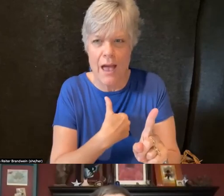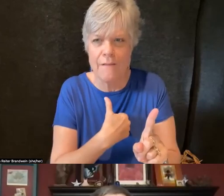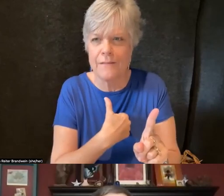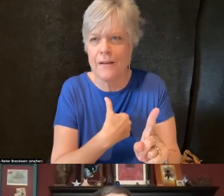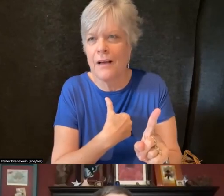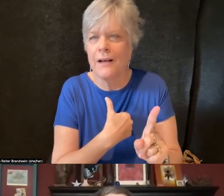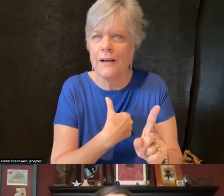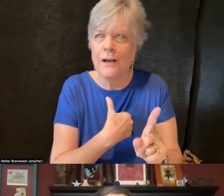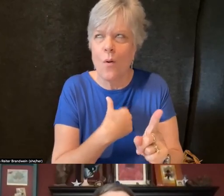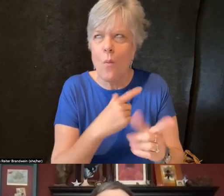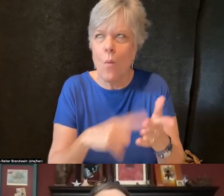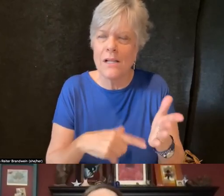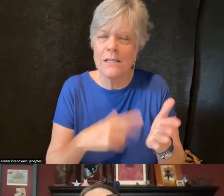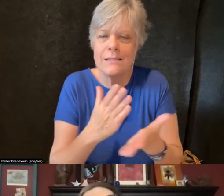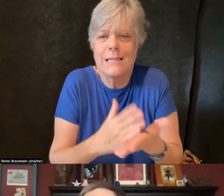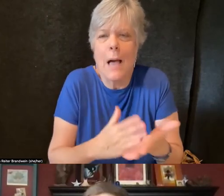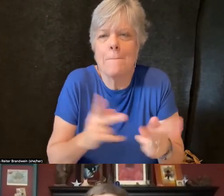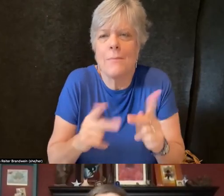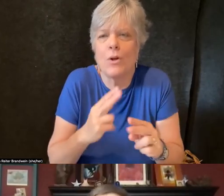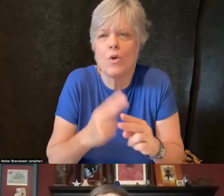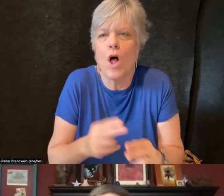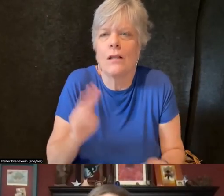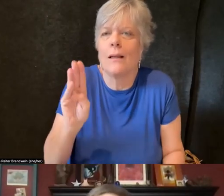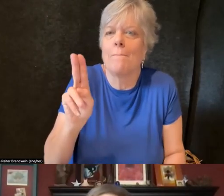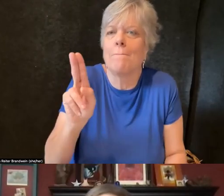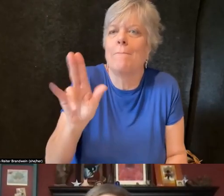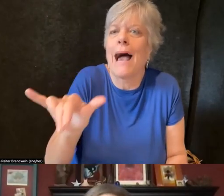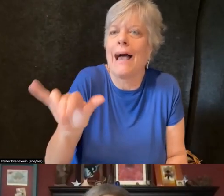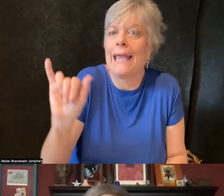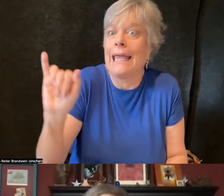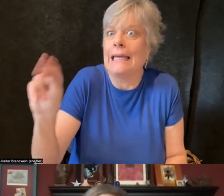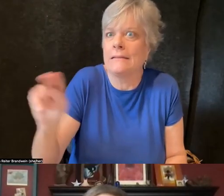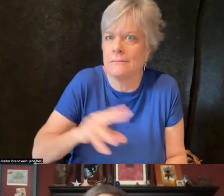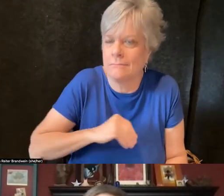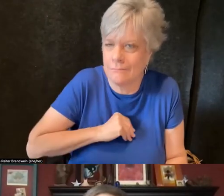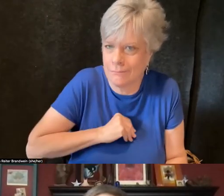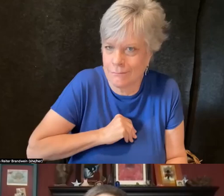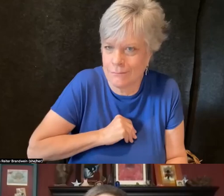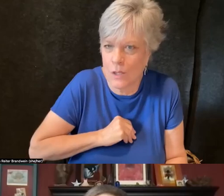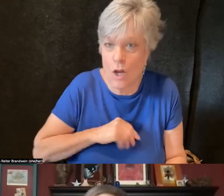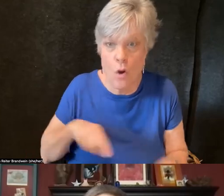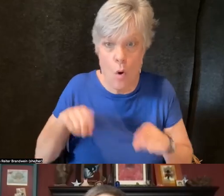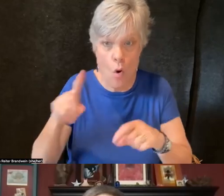So when over the years I've been privileged to be part of conversations